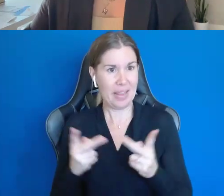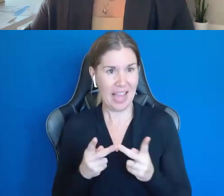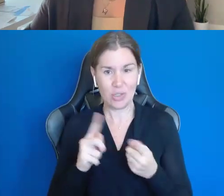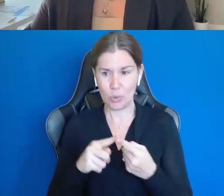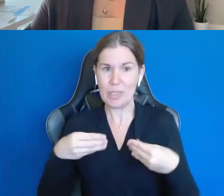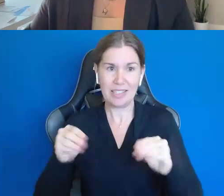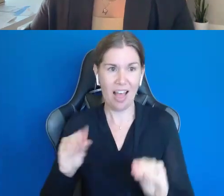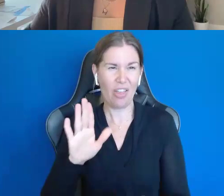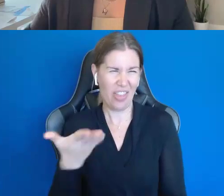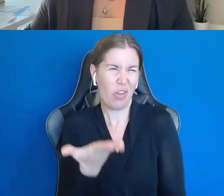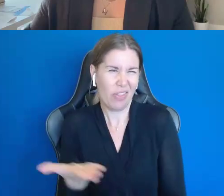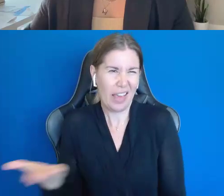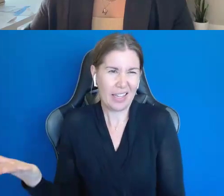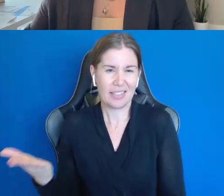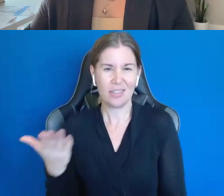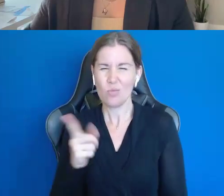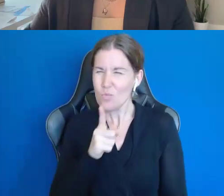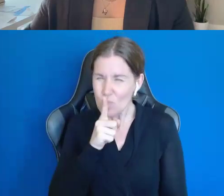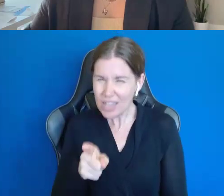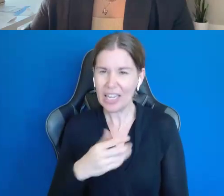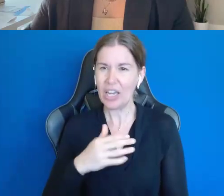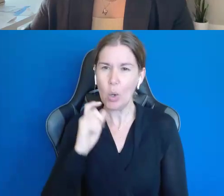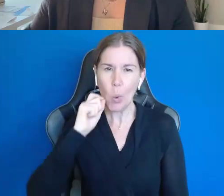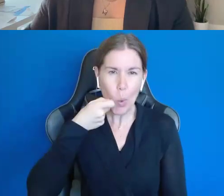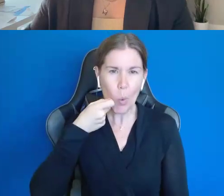local vendors that make products and sell them.